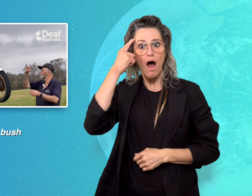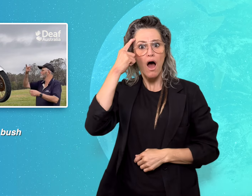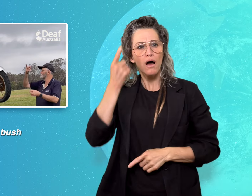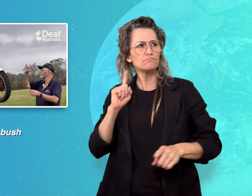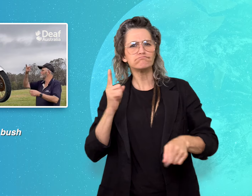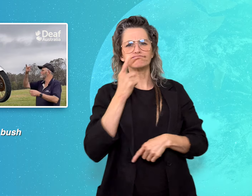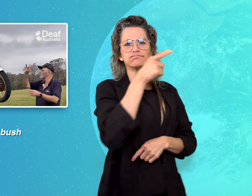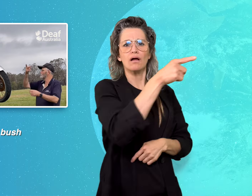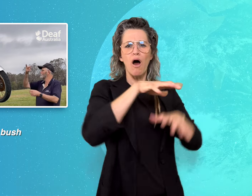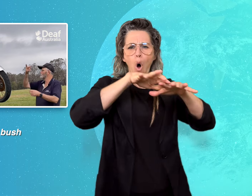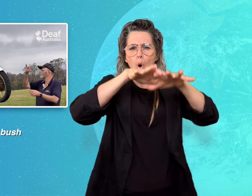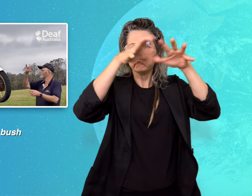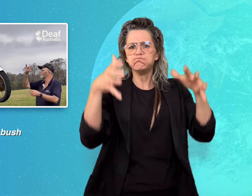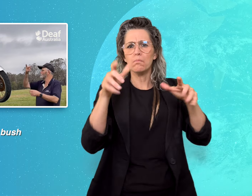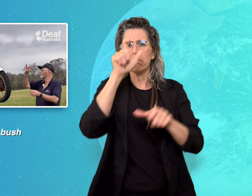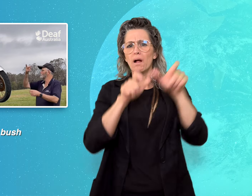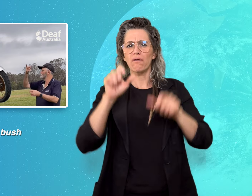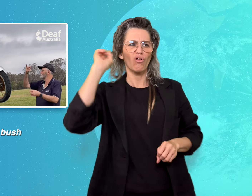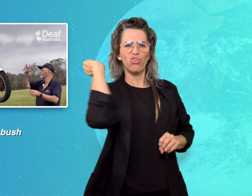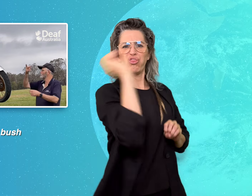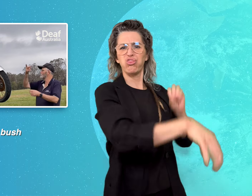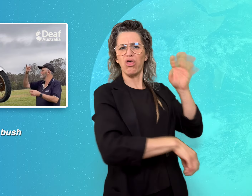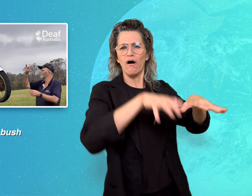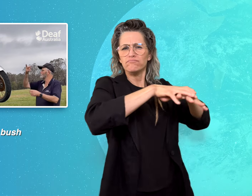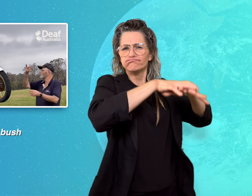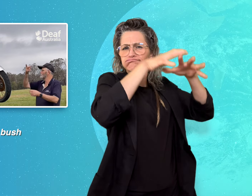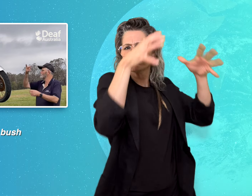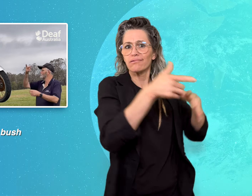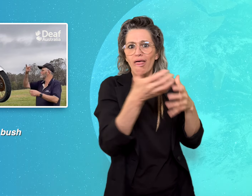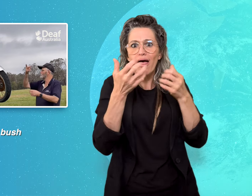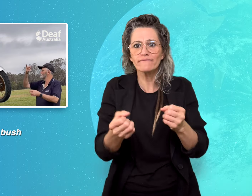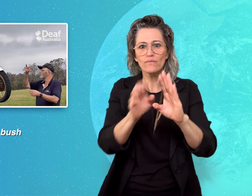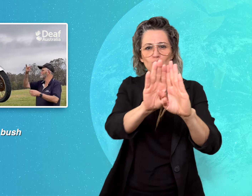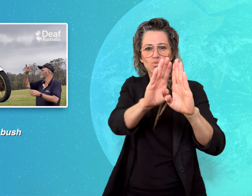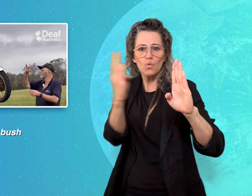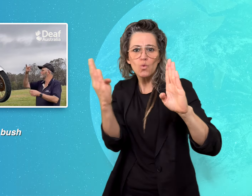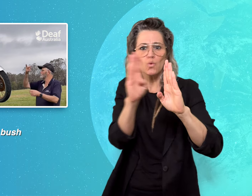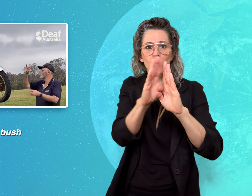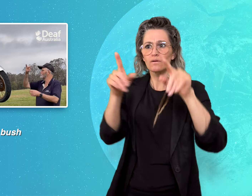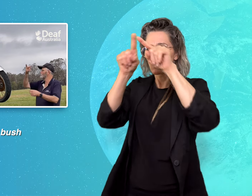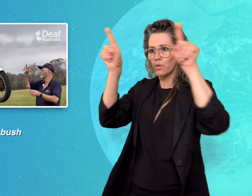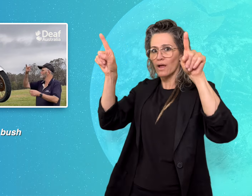from doors and windows thrown to the dump and built